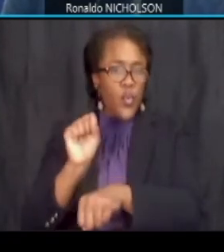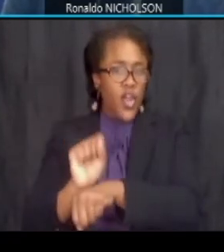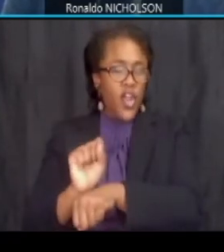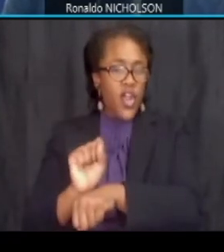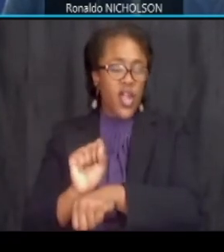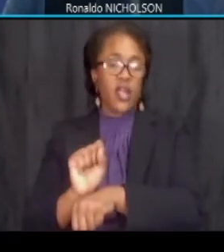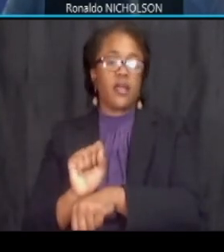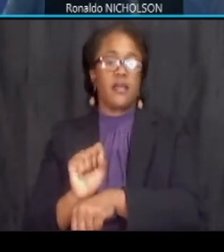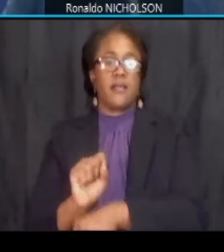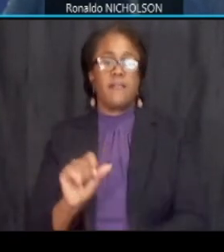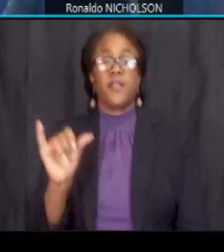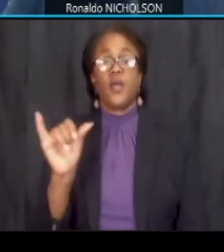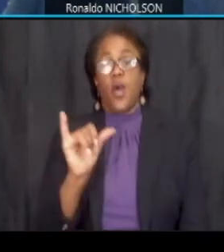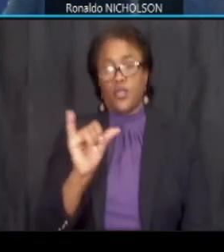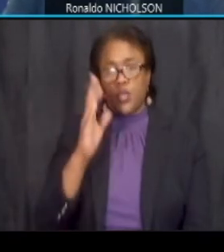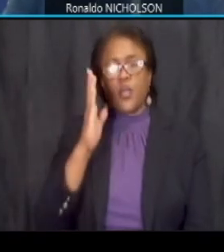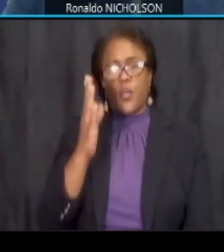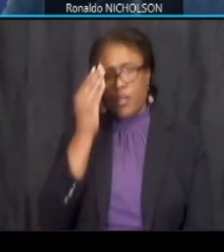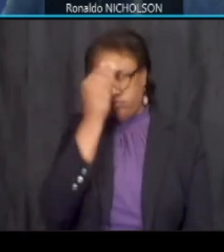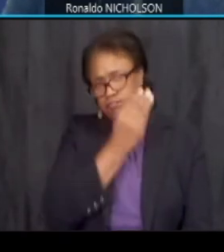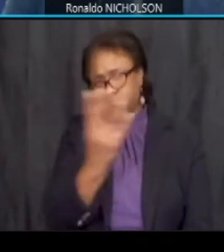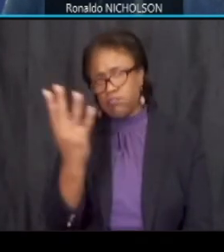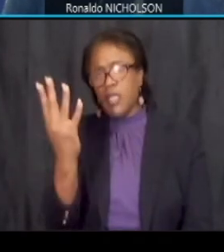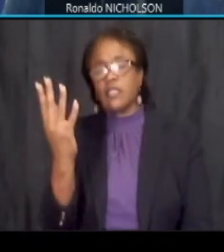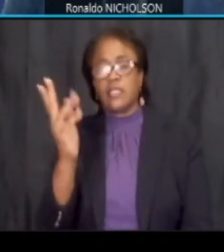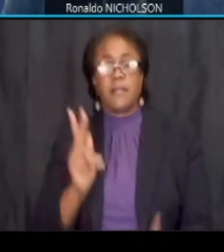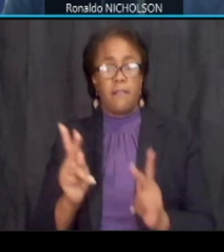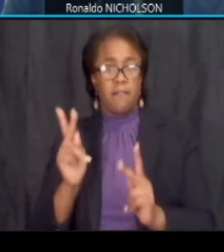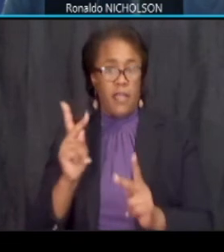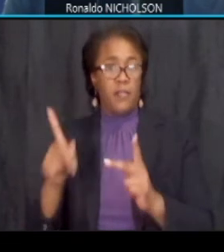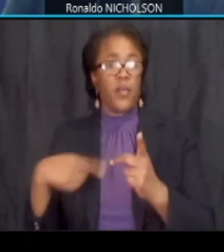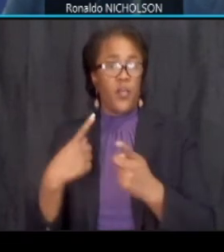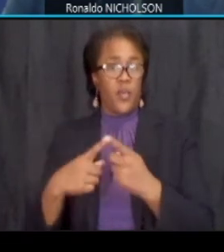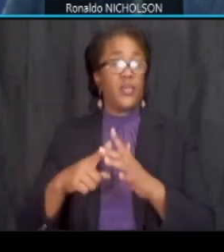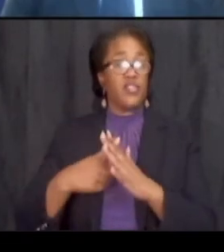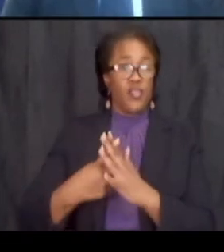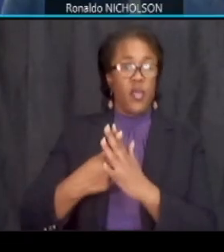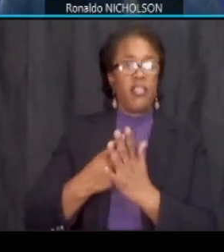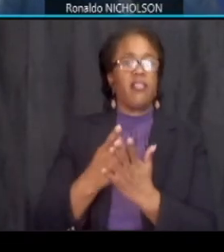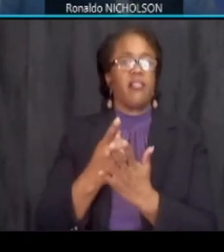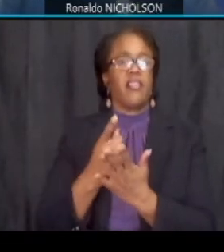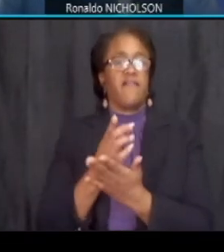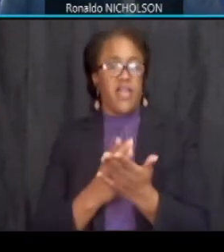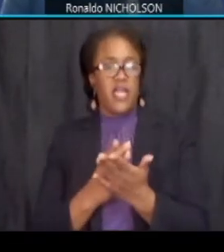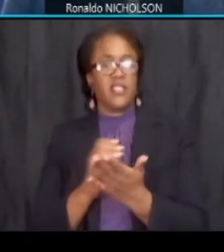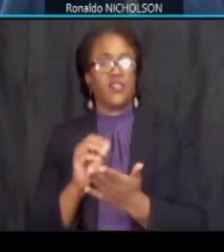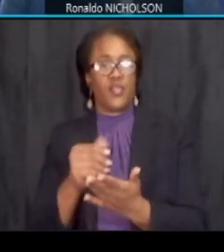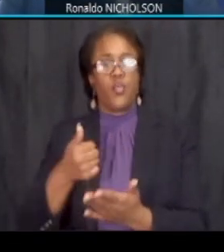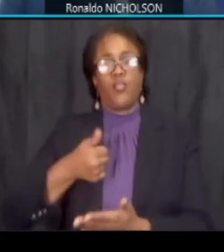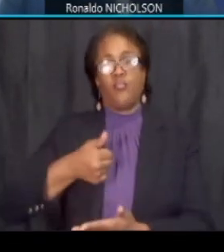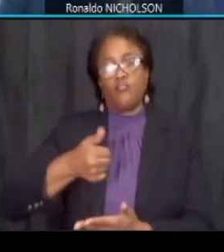and we will alert as we move into those phases so commuters coming from maryland